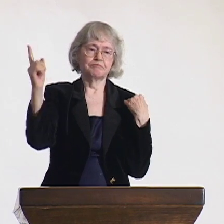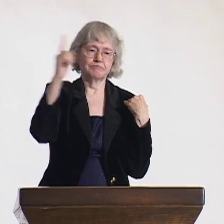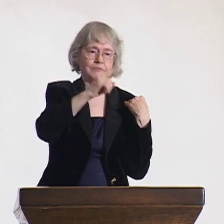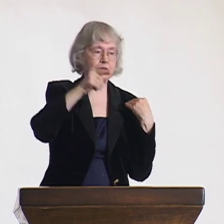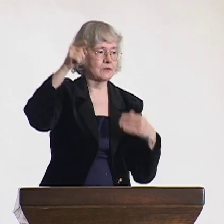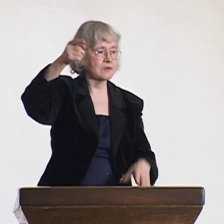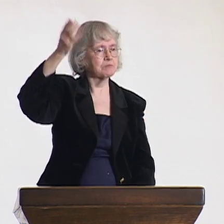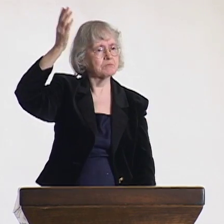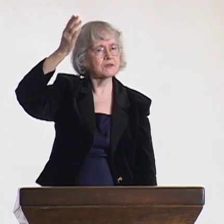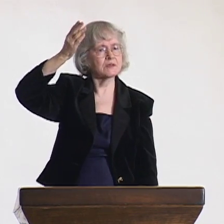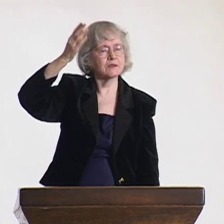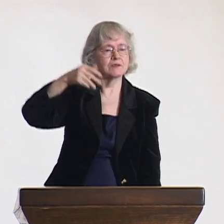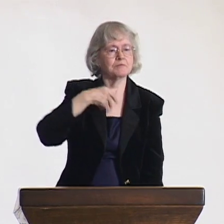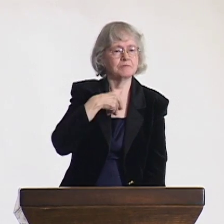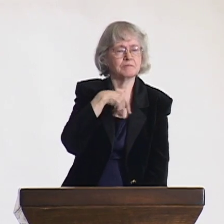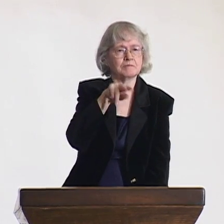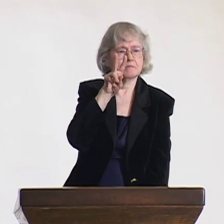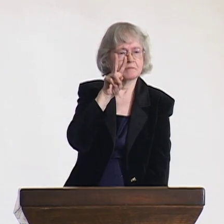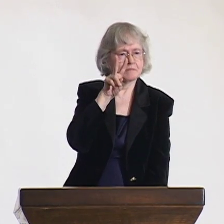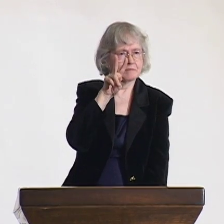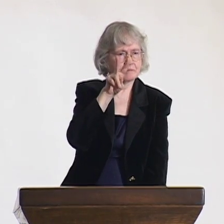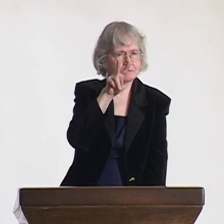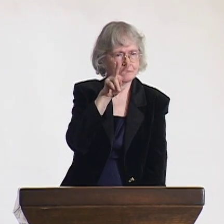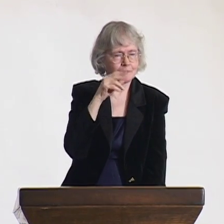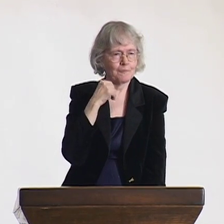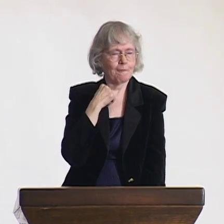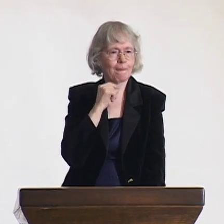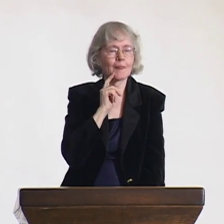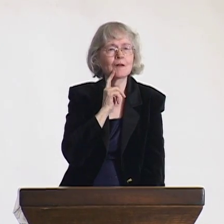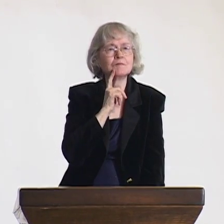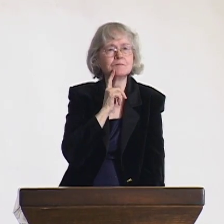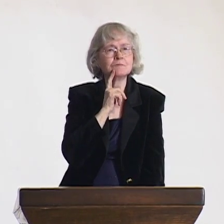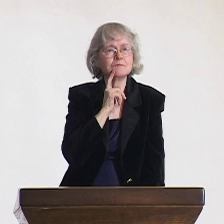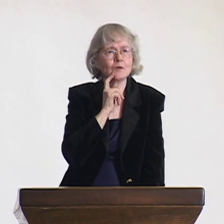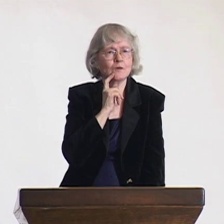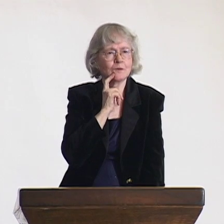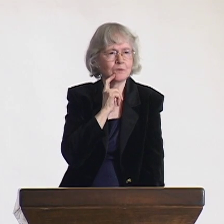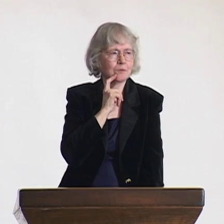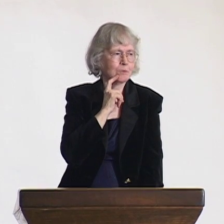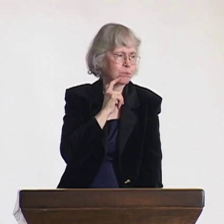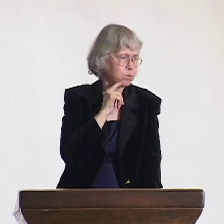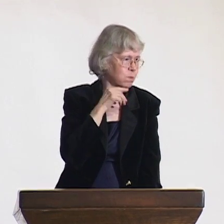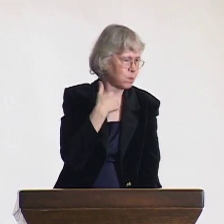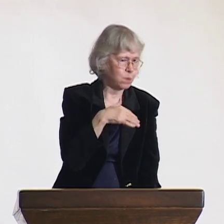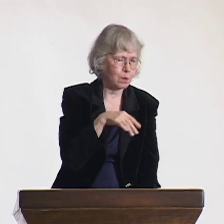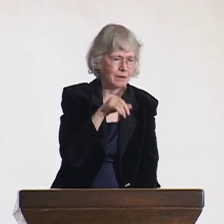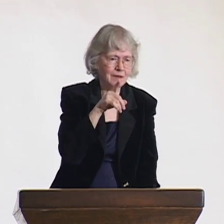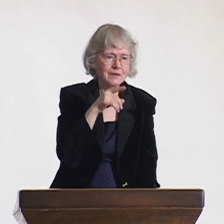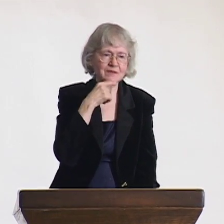that deaf children did not have cognitive abilities. Yet in the government, they were experts